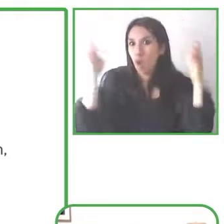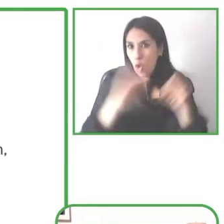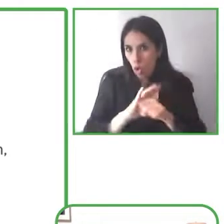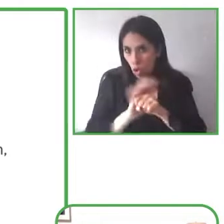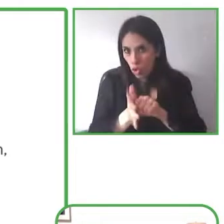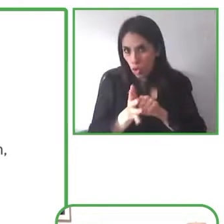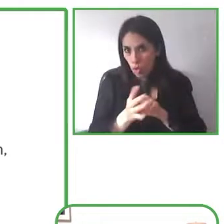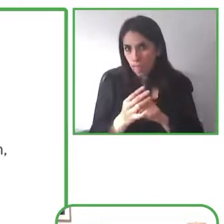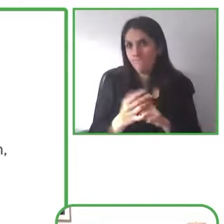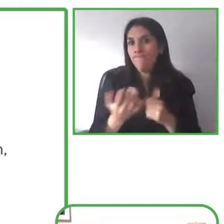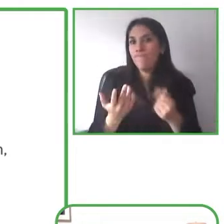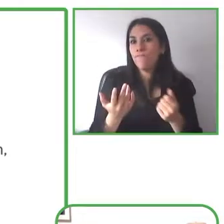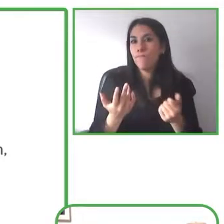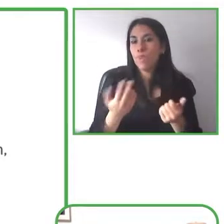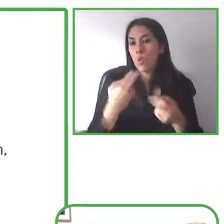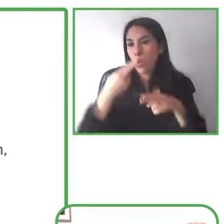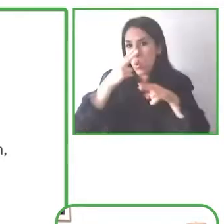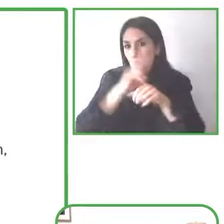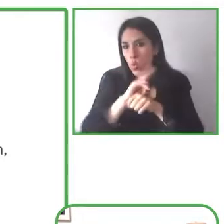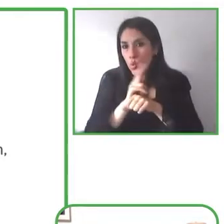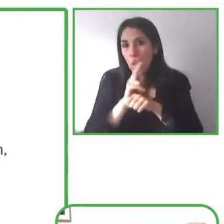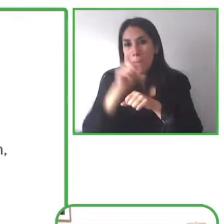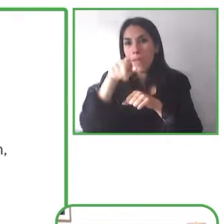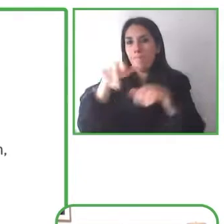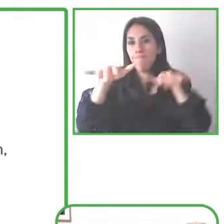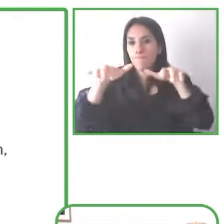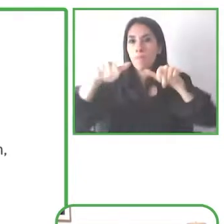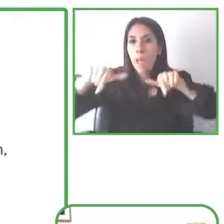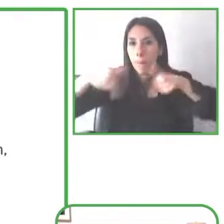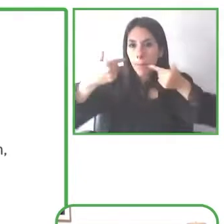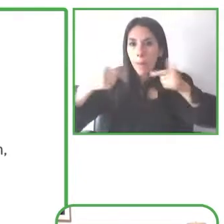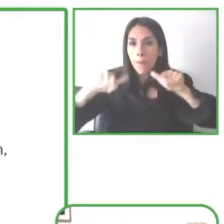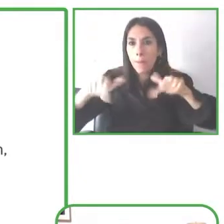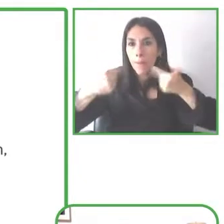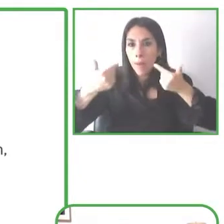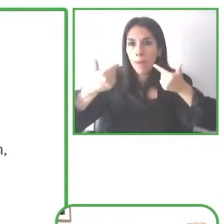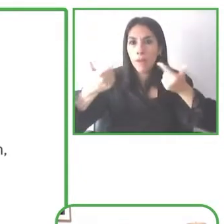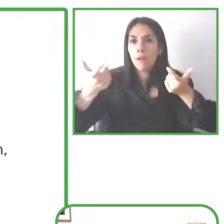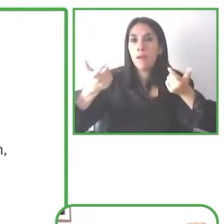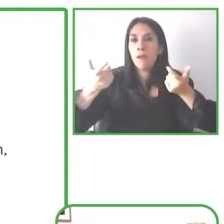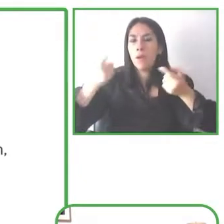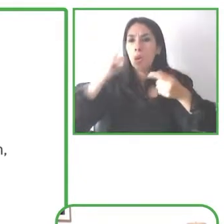So we also now have the ability to access automatic captions across Android as